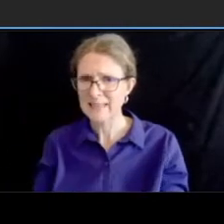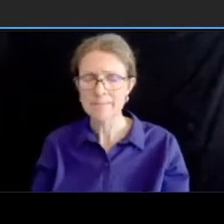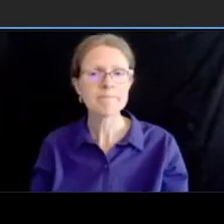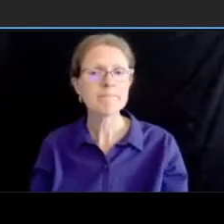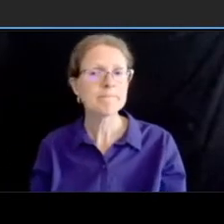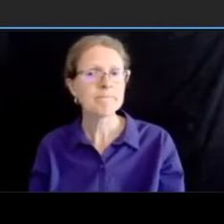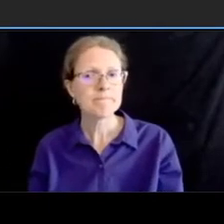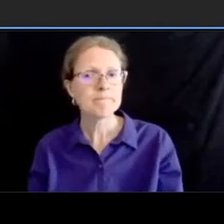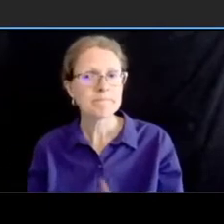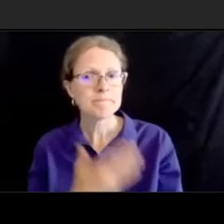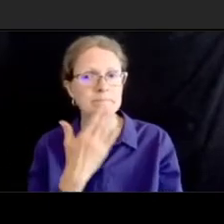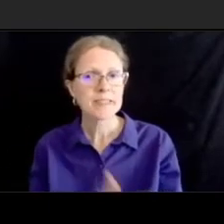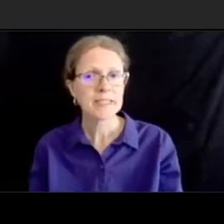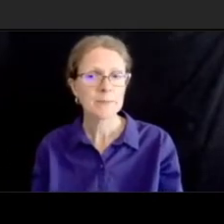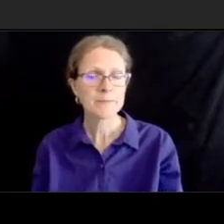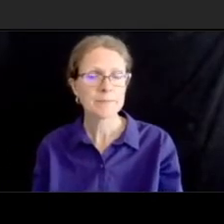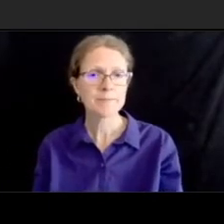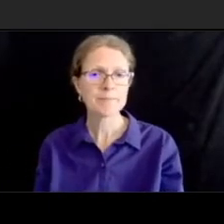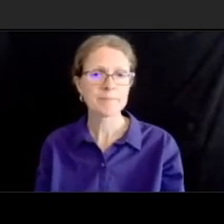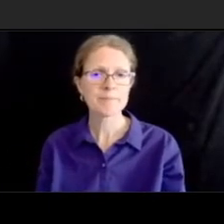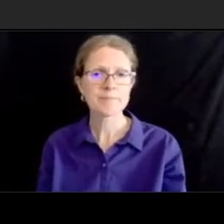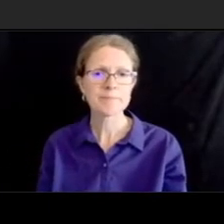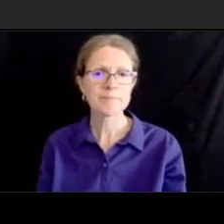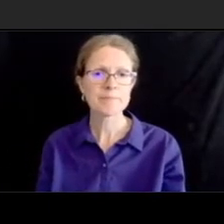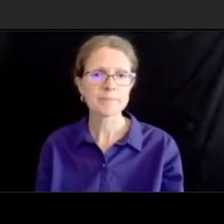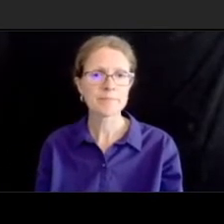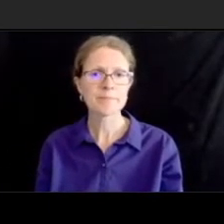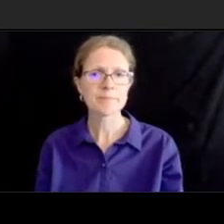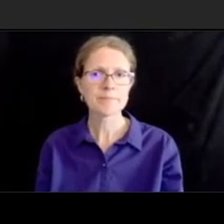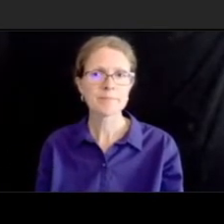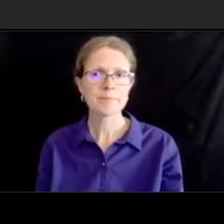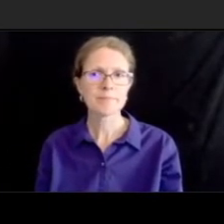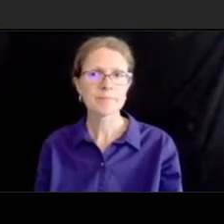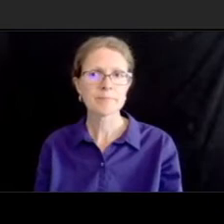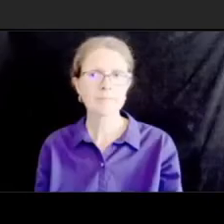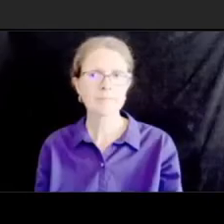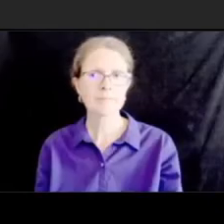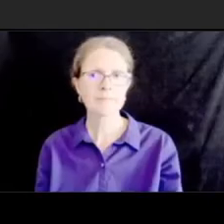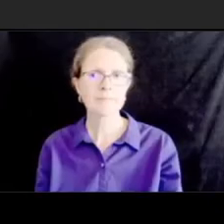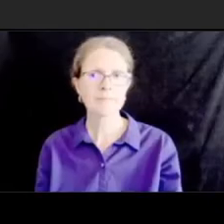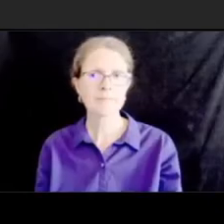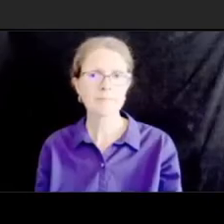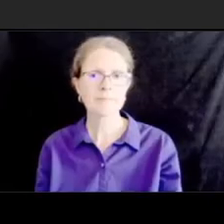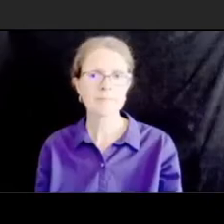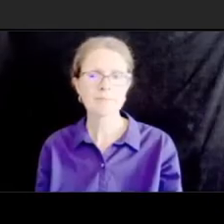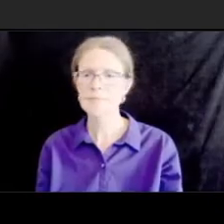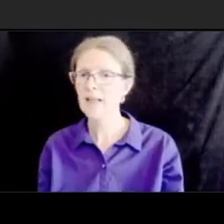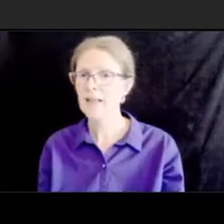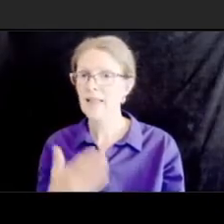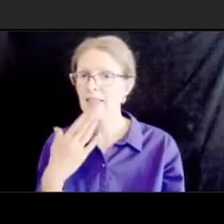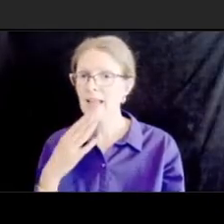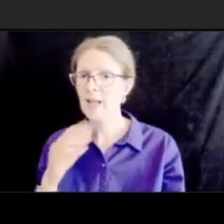thank you amy we also have david who has his hand raised can we unmute david